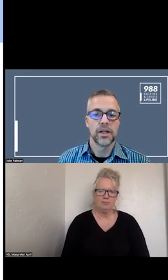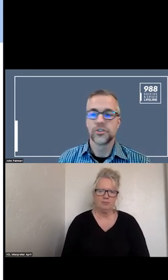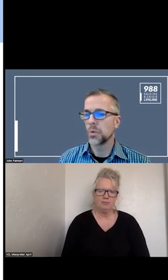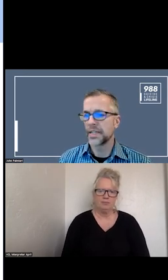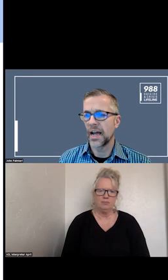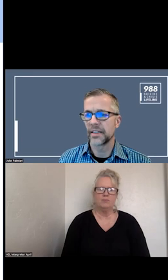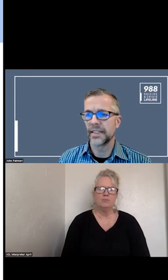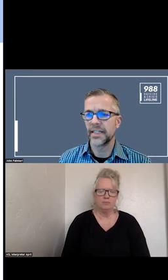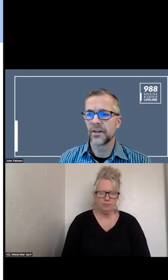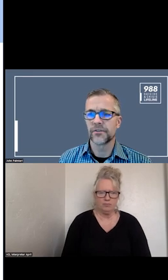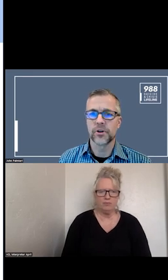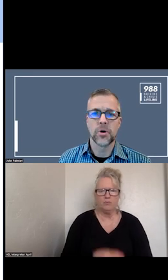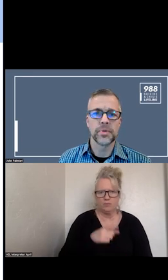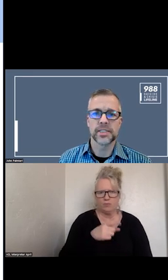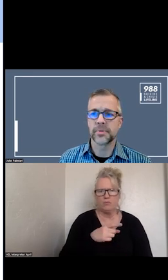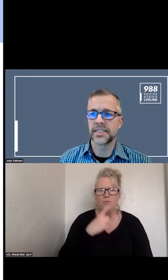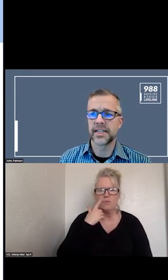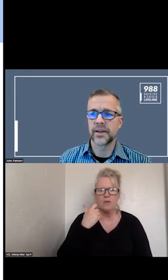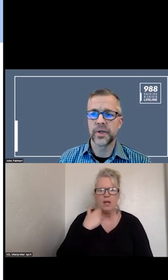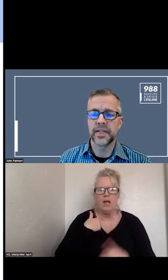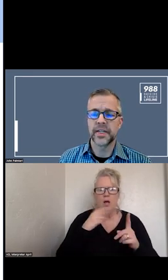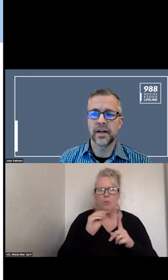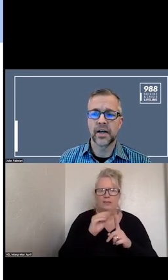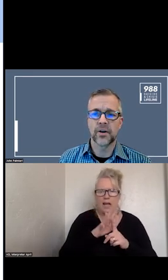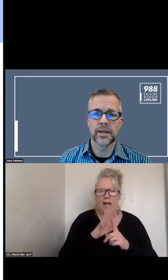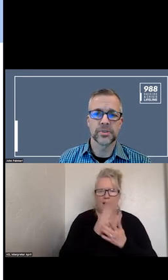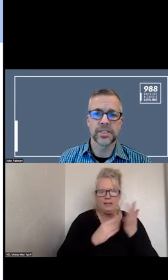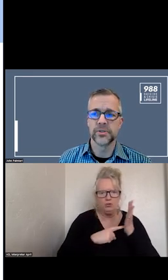JUST WANTED TO HIGHLIGHT SOME OF THE DATA THAT WE ARE ABLE TO